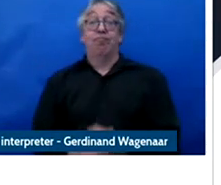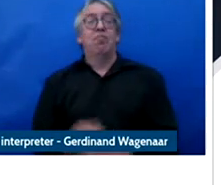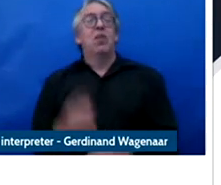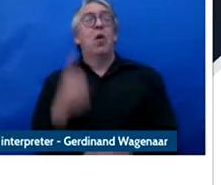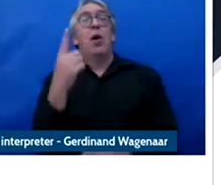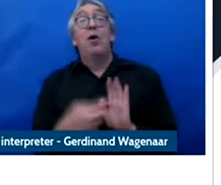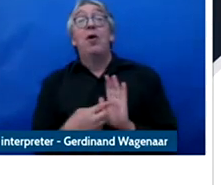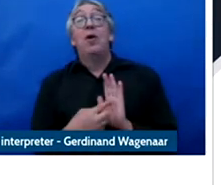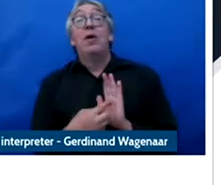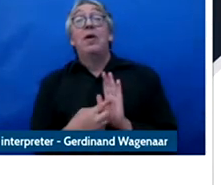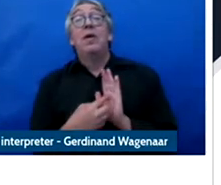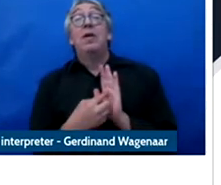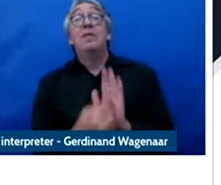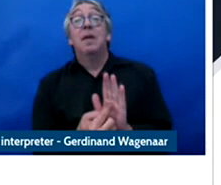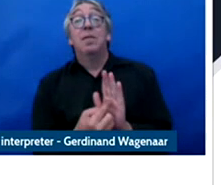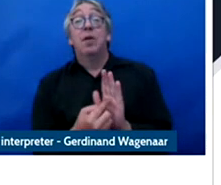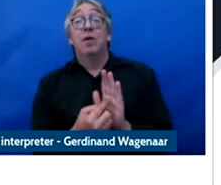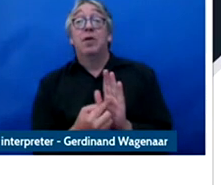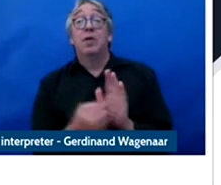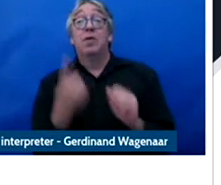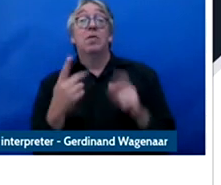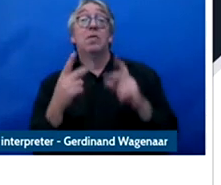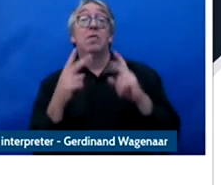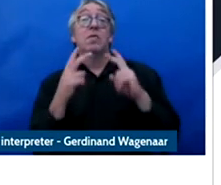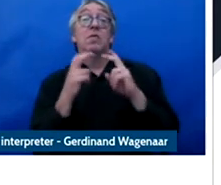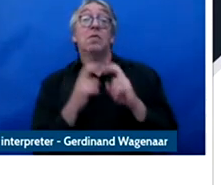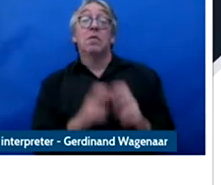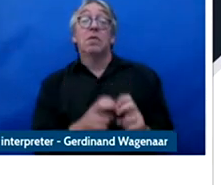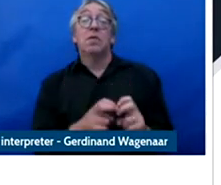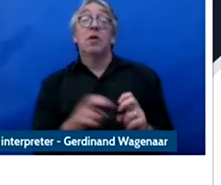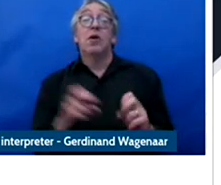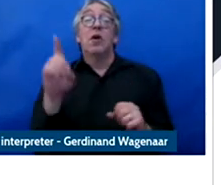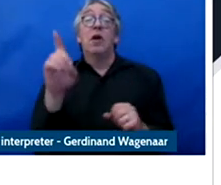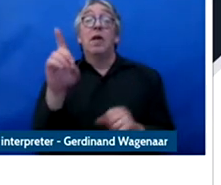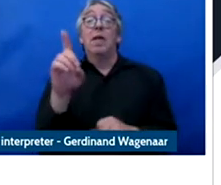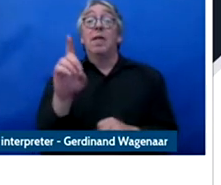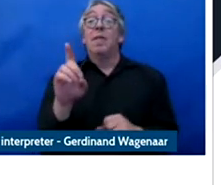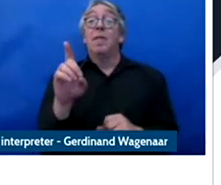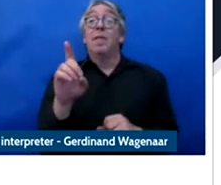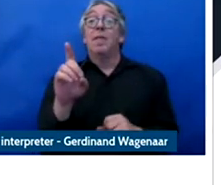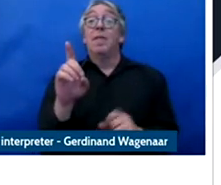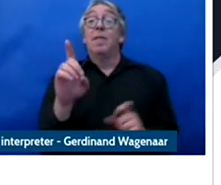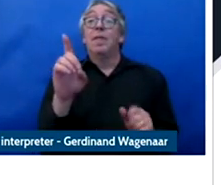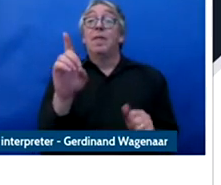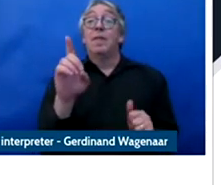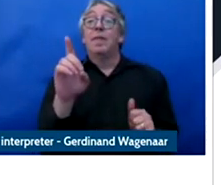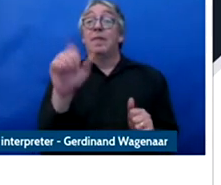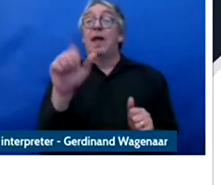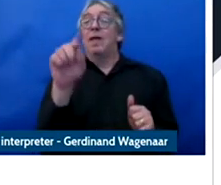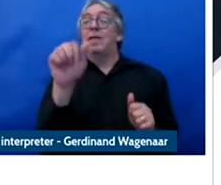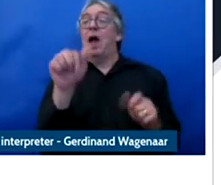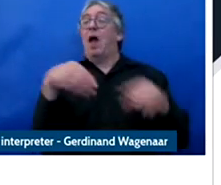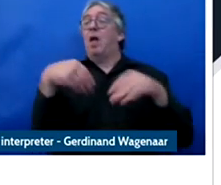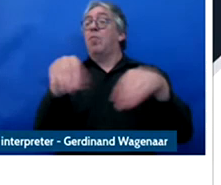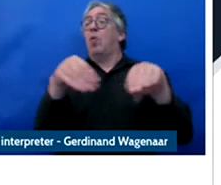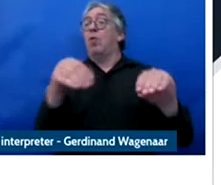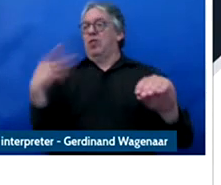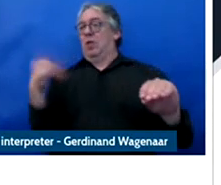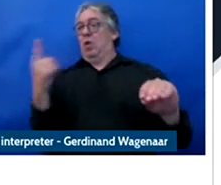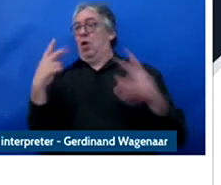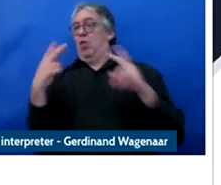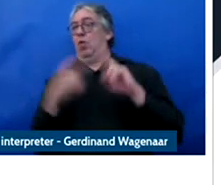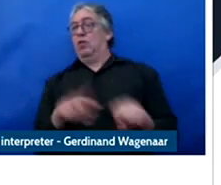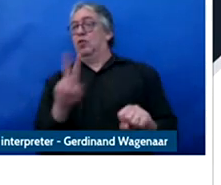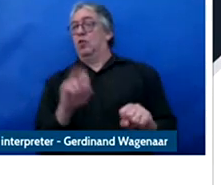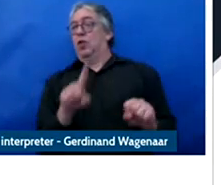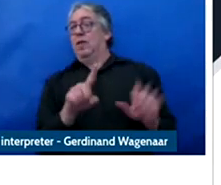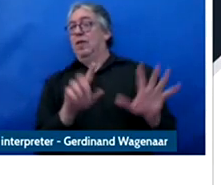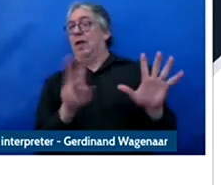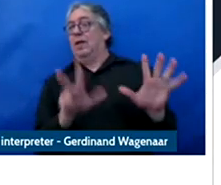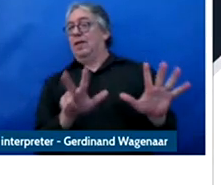is the educationals by rustle and Colin in 2019 which show how